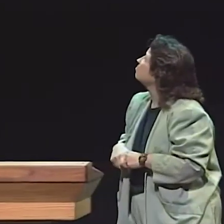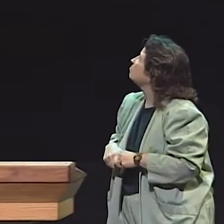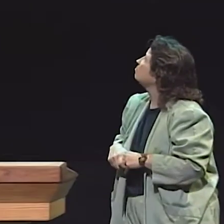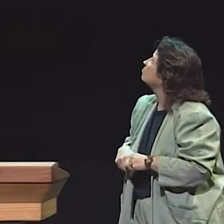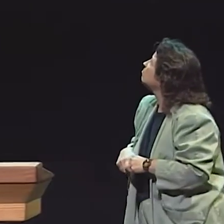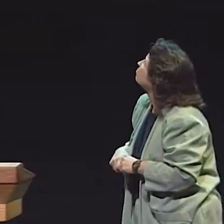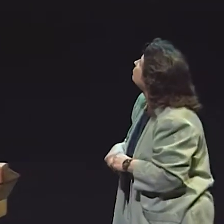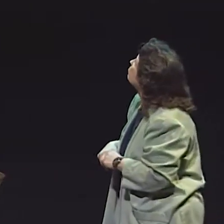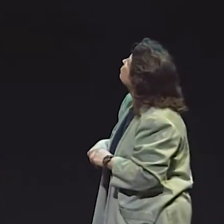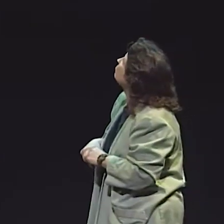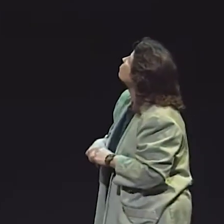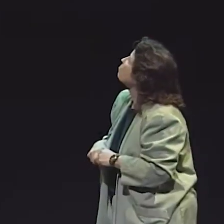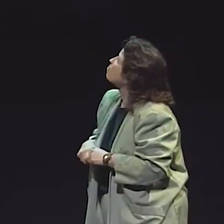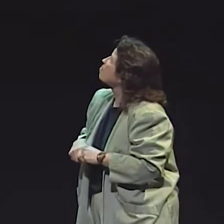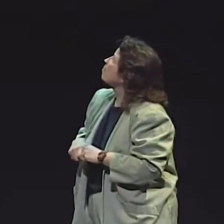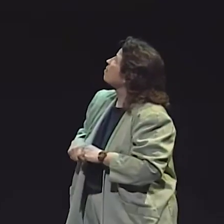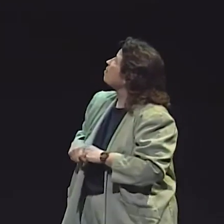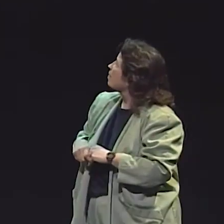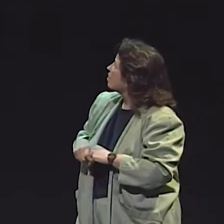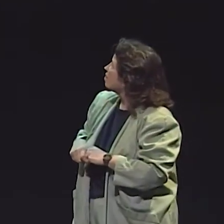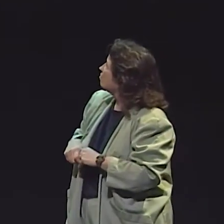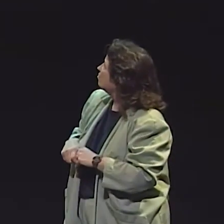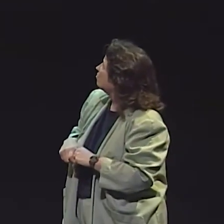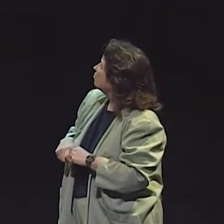FOR DECIDING WHAT A T-UNIT IS IN ASL.